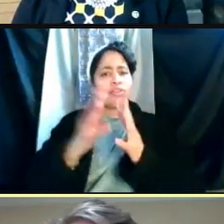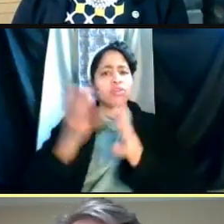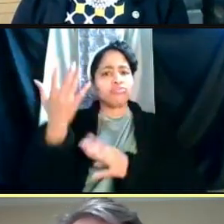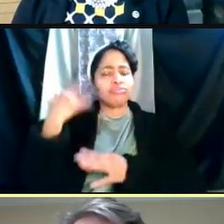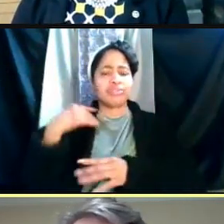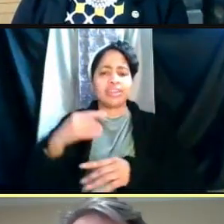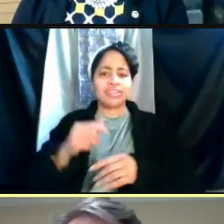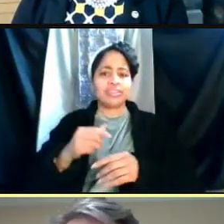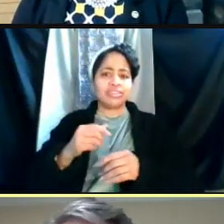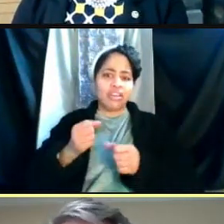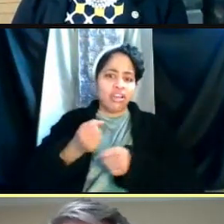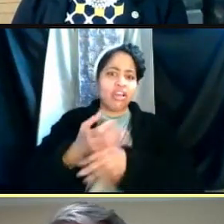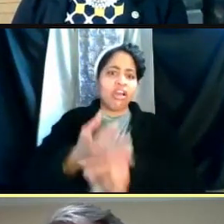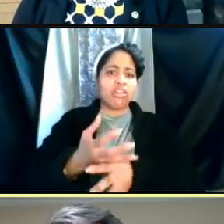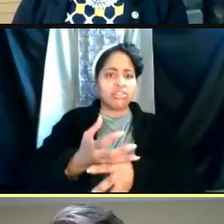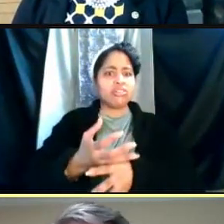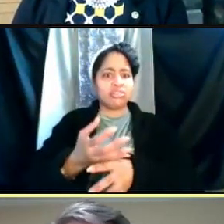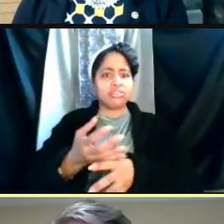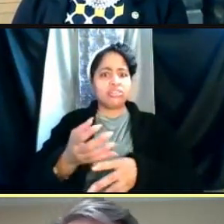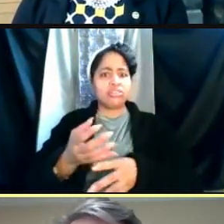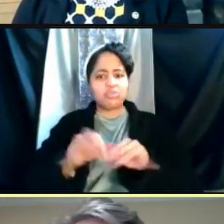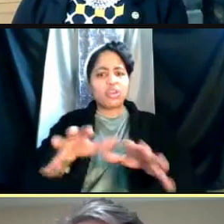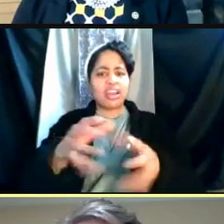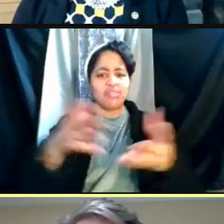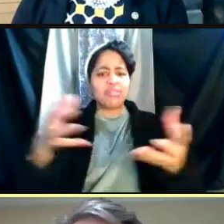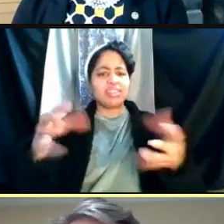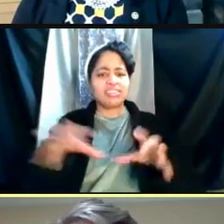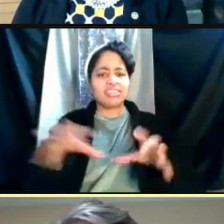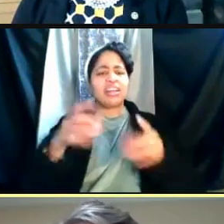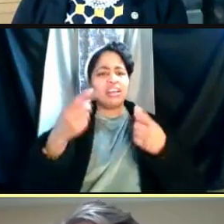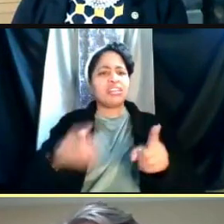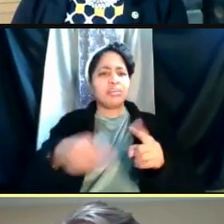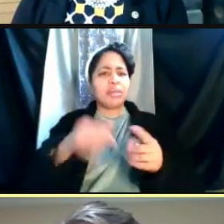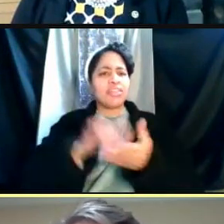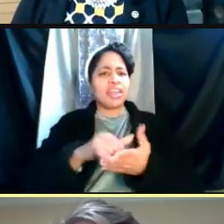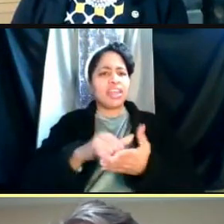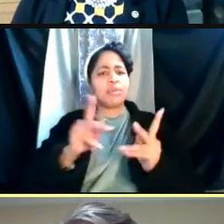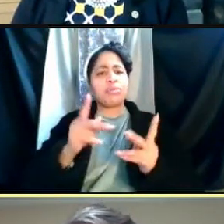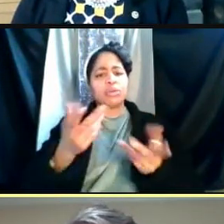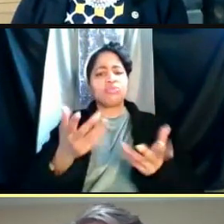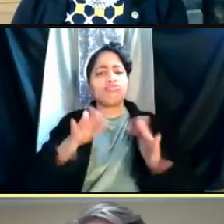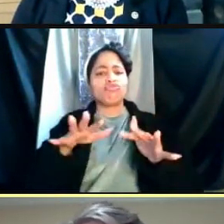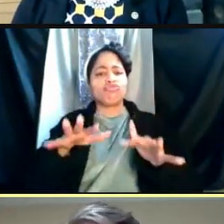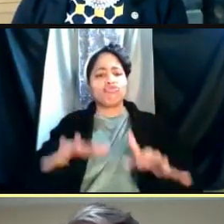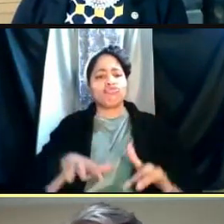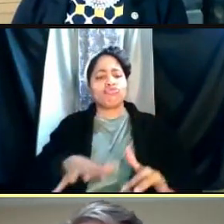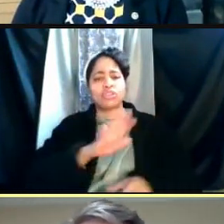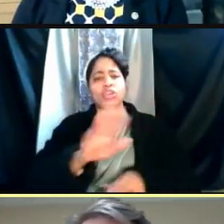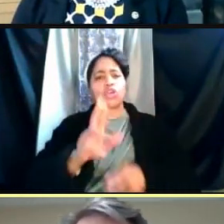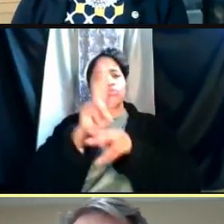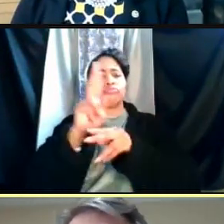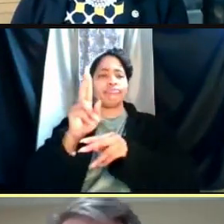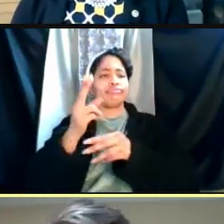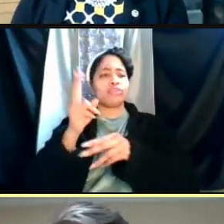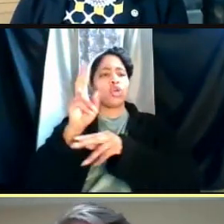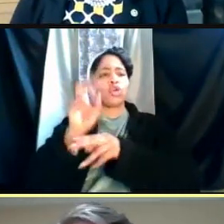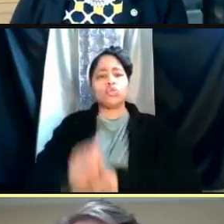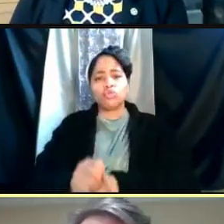and much has been made about that. I think now as sort of people have sort of settled into their usual sort of cohort of contexts